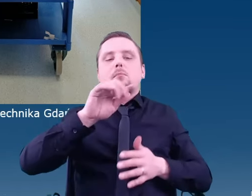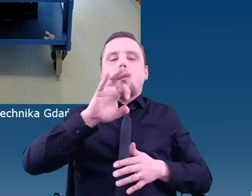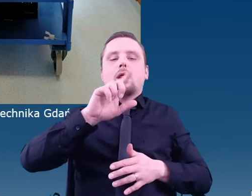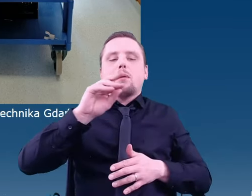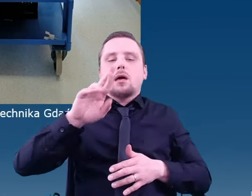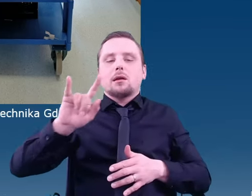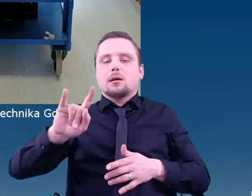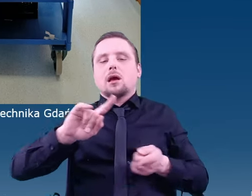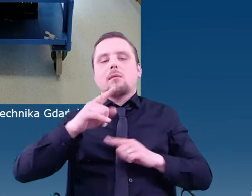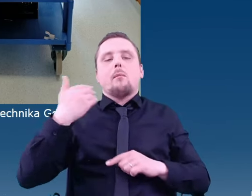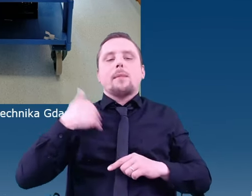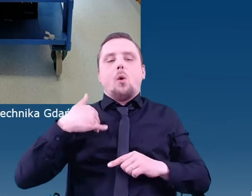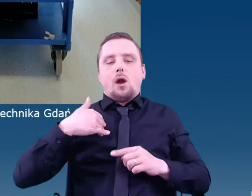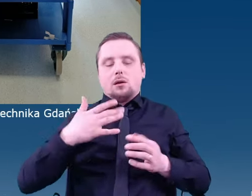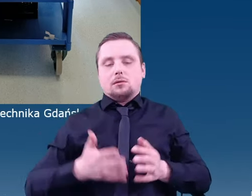It is used in many different places: